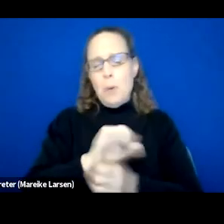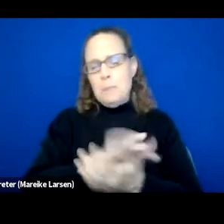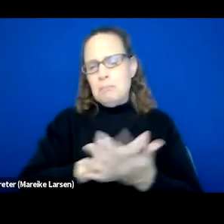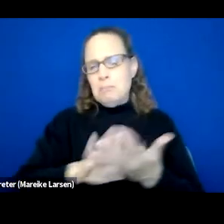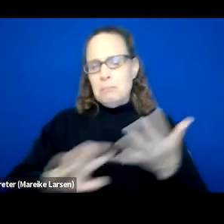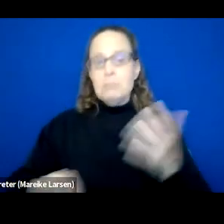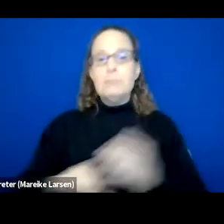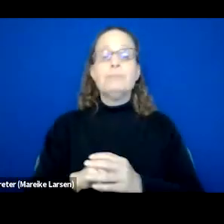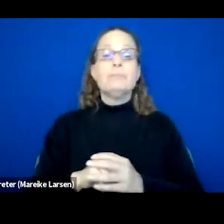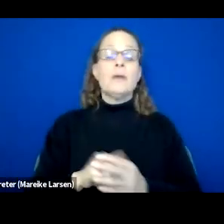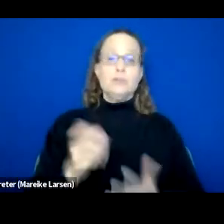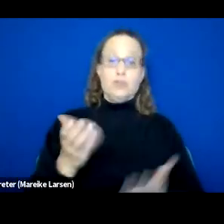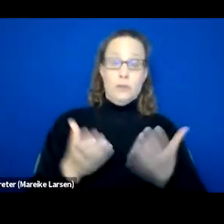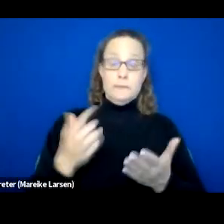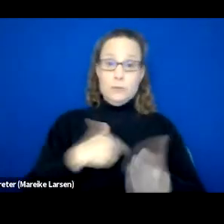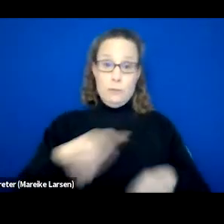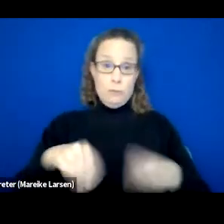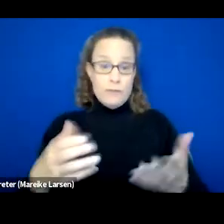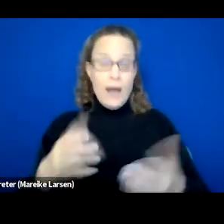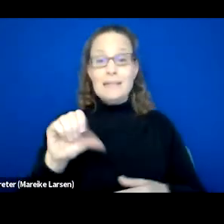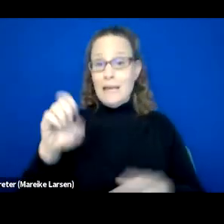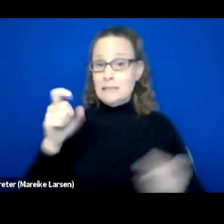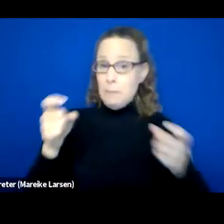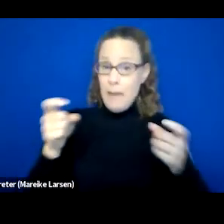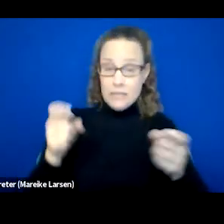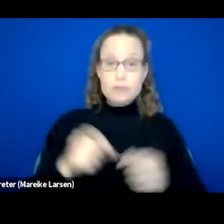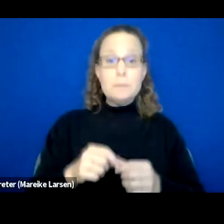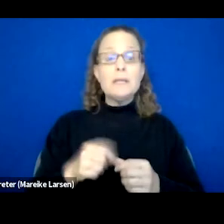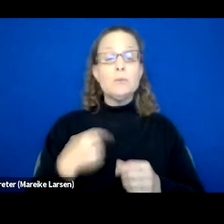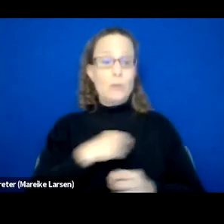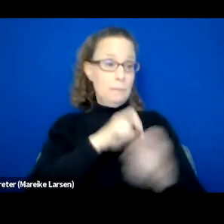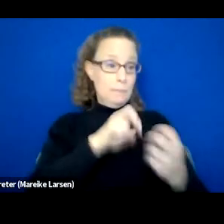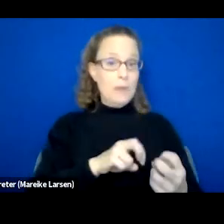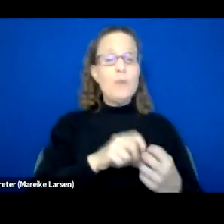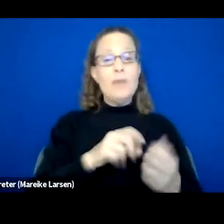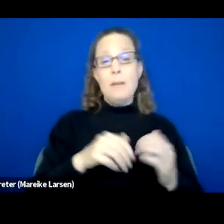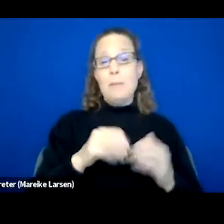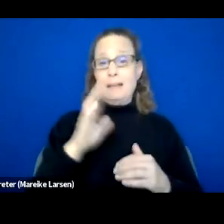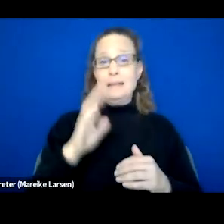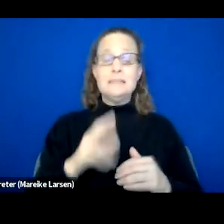Services that we do provide case management. So we meet with them at least twice a month